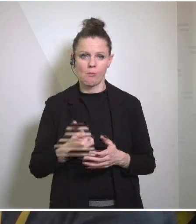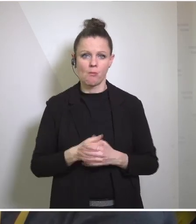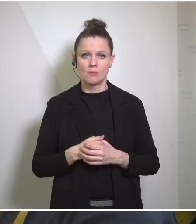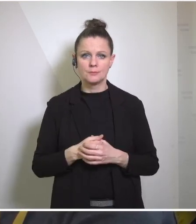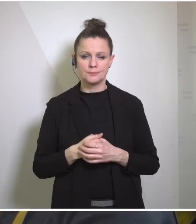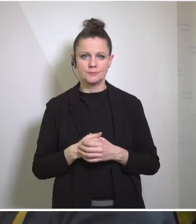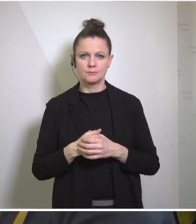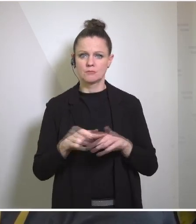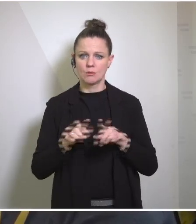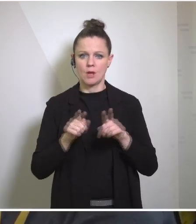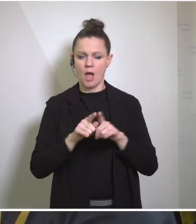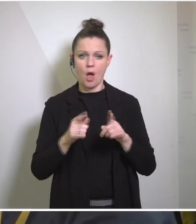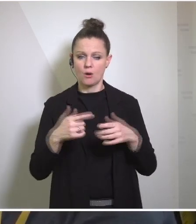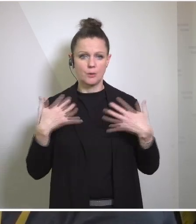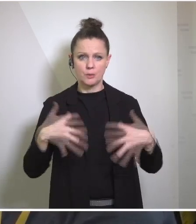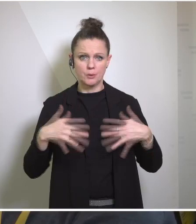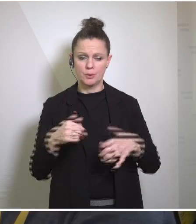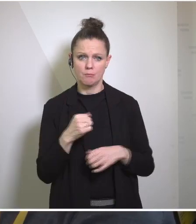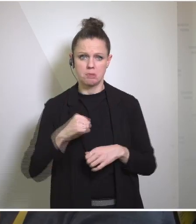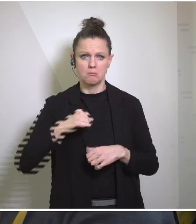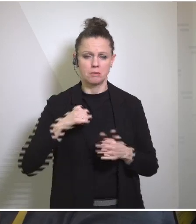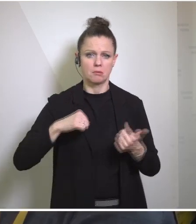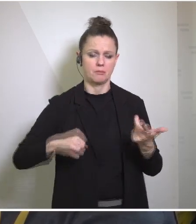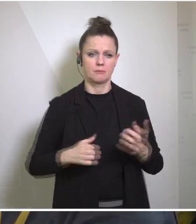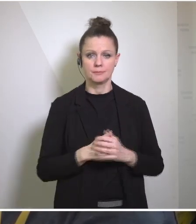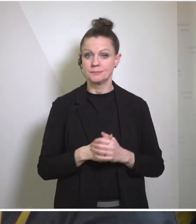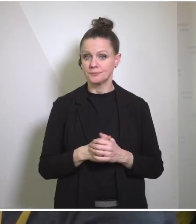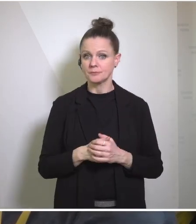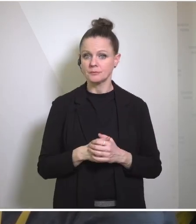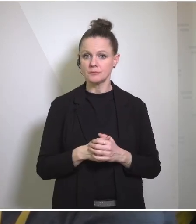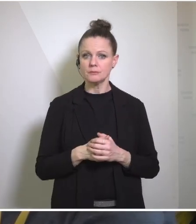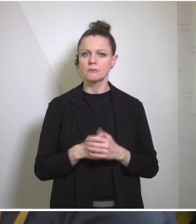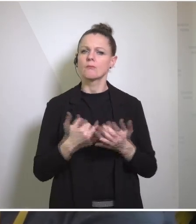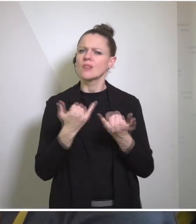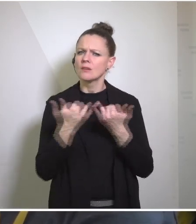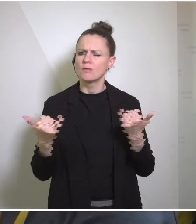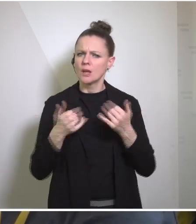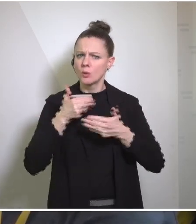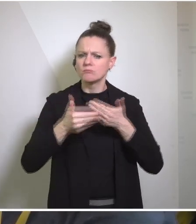ceasefire deal. Have U.S. officials reviewed that counteroffer, and does it look like a deal is